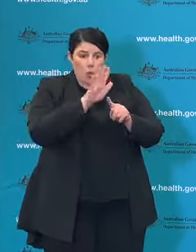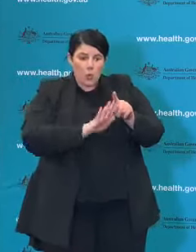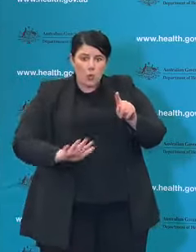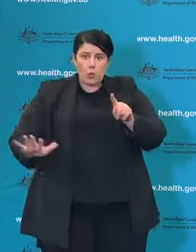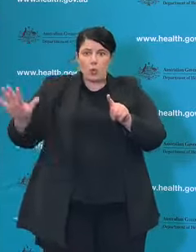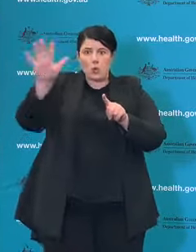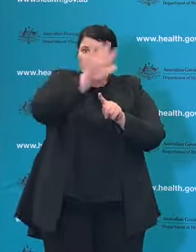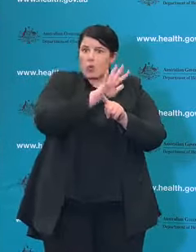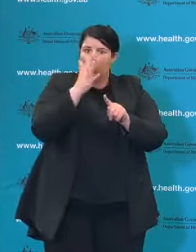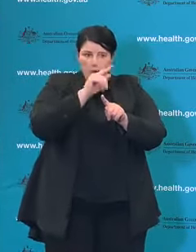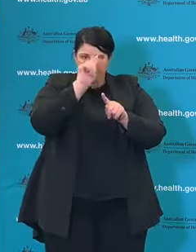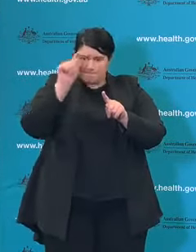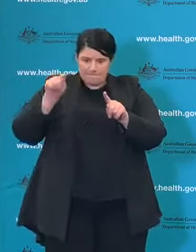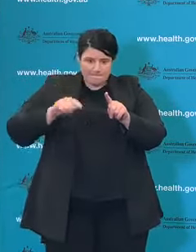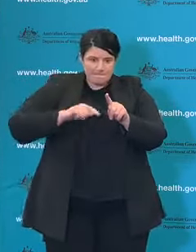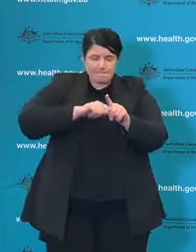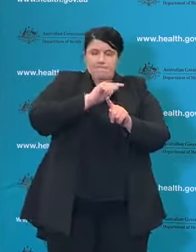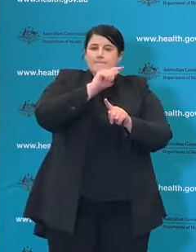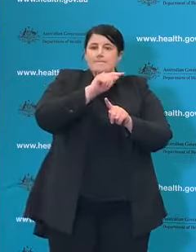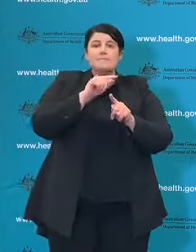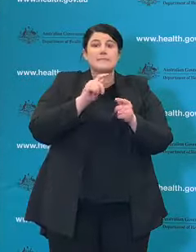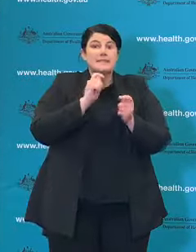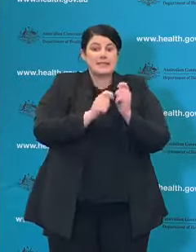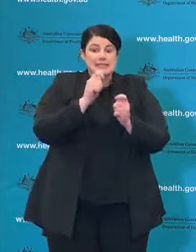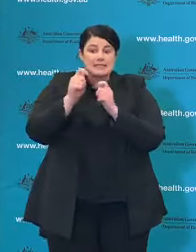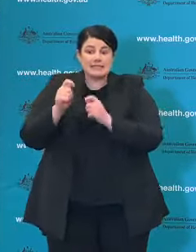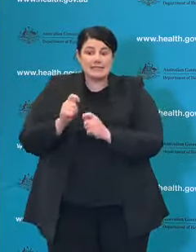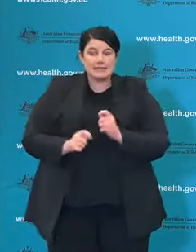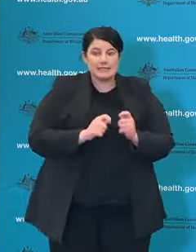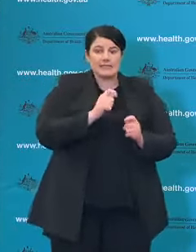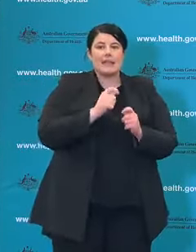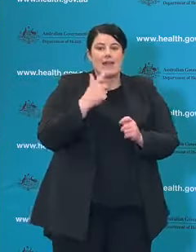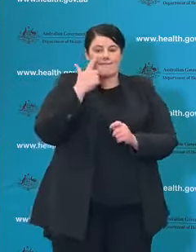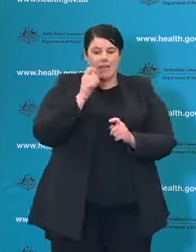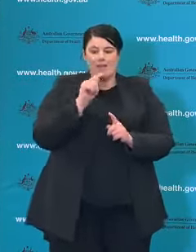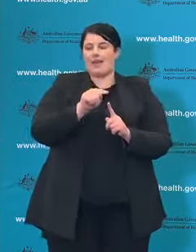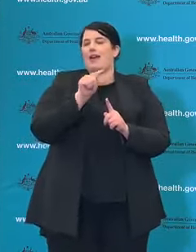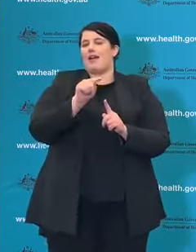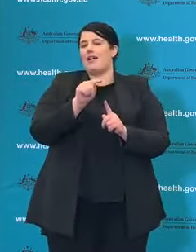diagnosed and where they have been is how you might uncover the